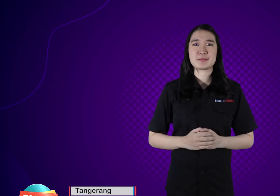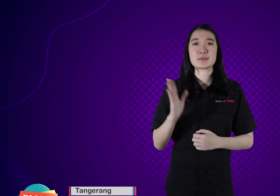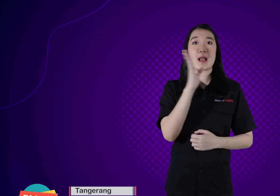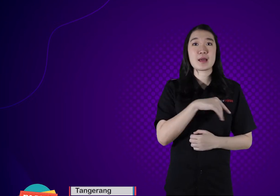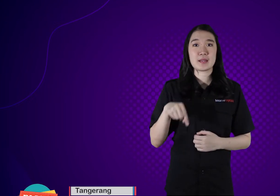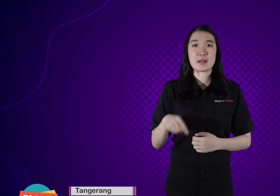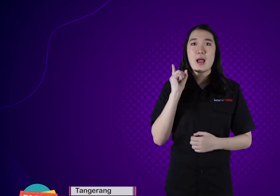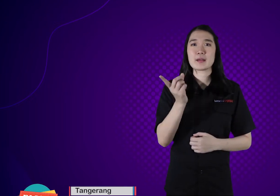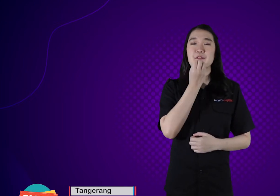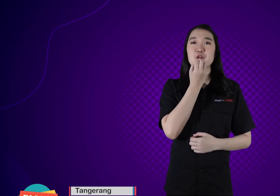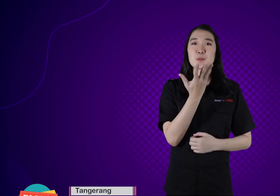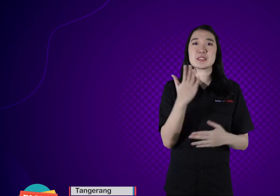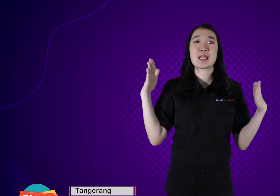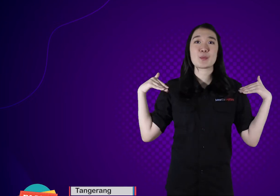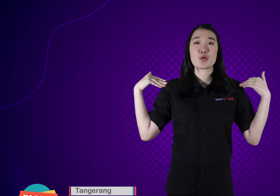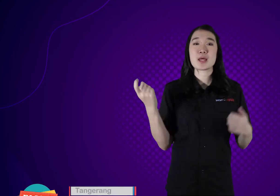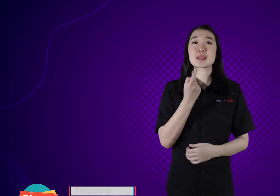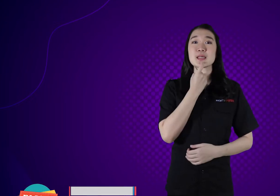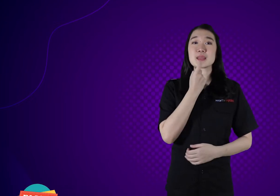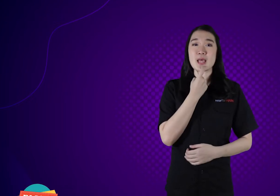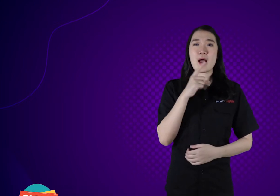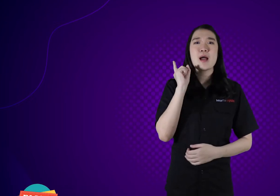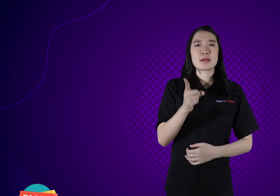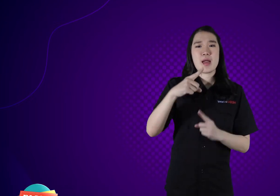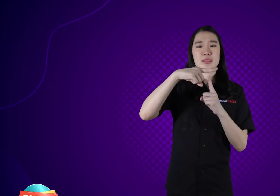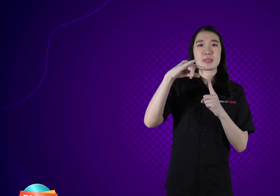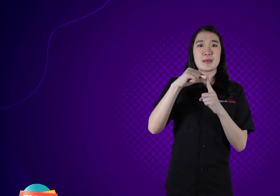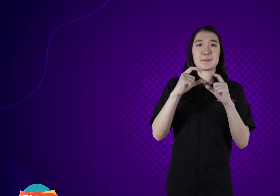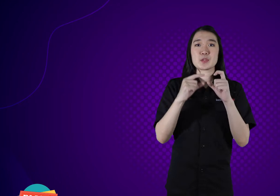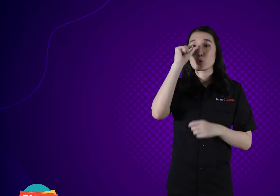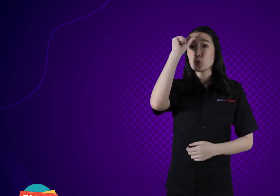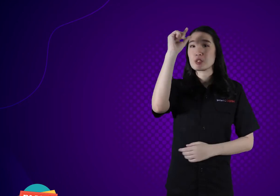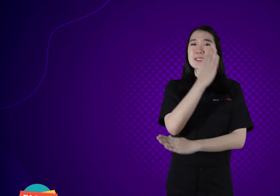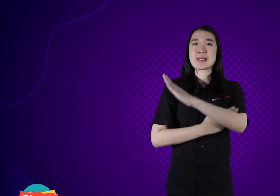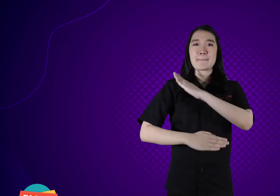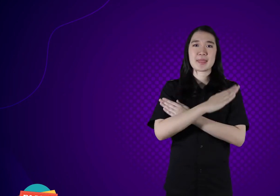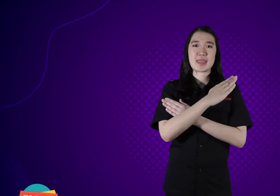Today I want to inform you about tips for disabilities.